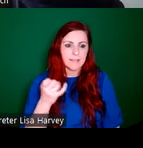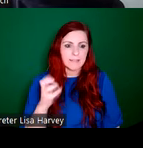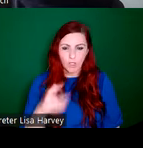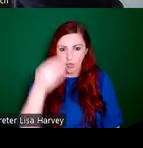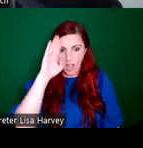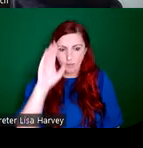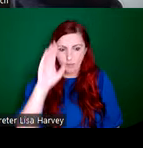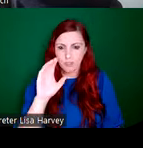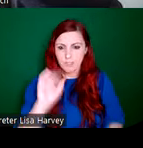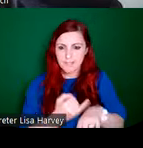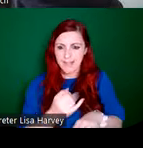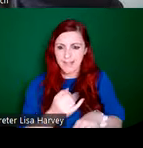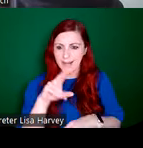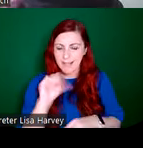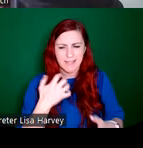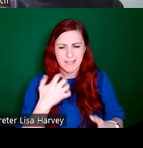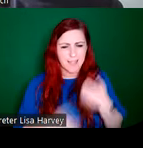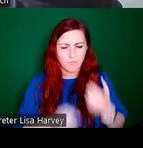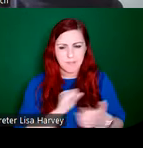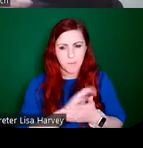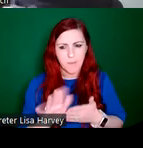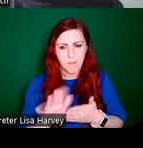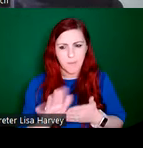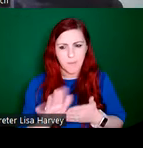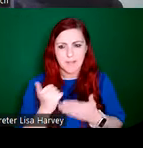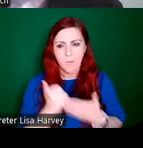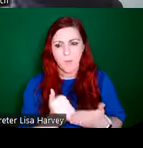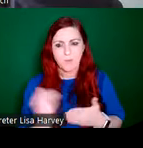a really interesting publication that records all of the Irish stained glass and